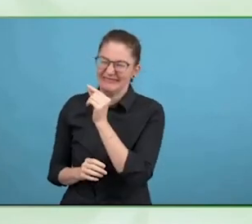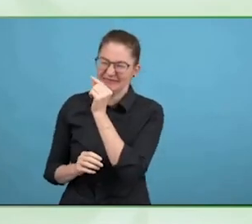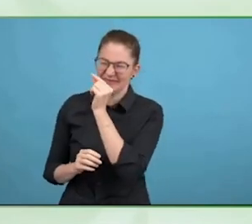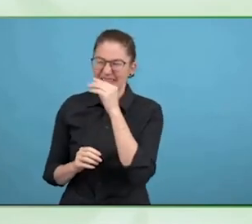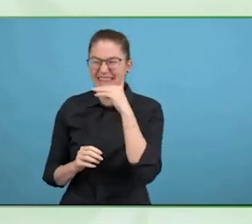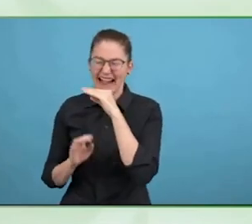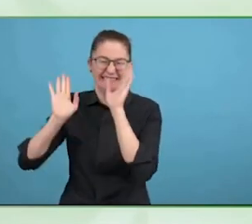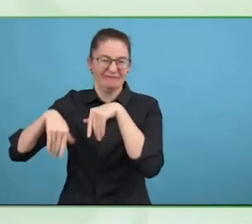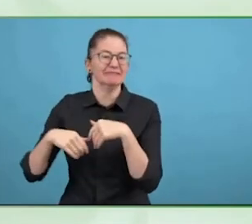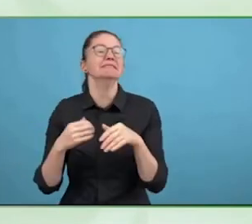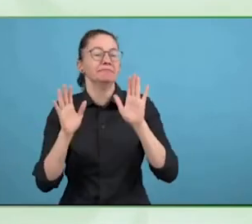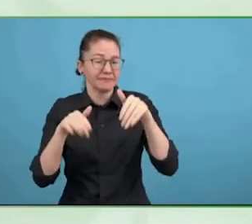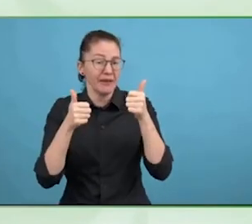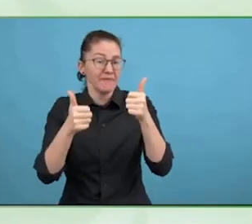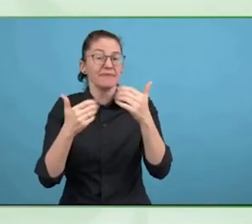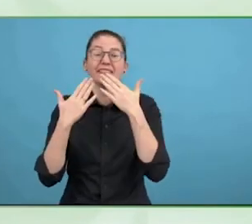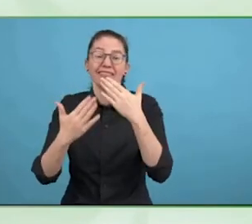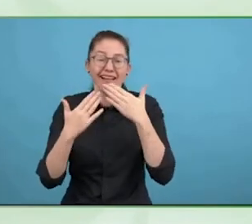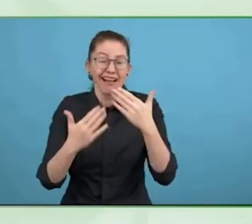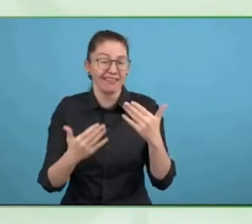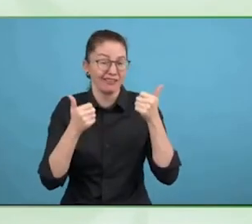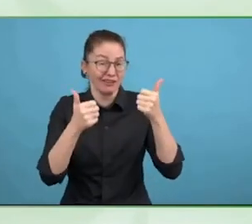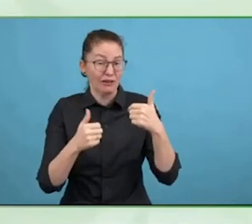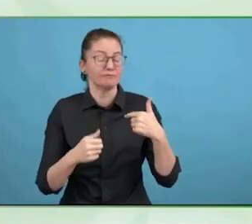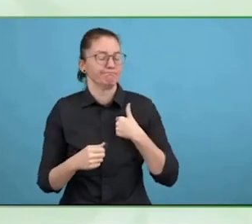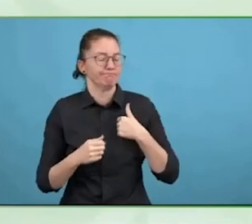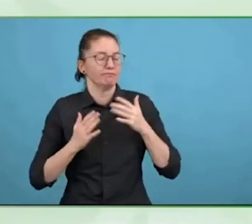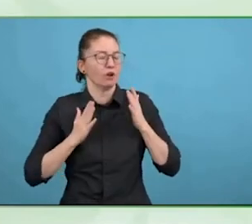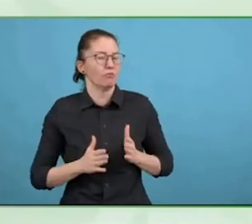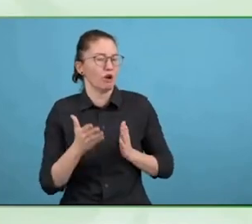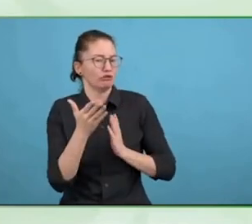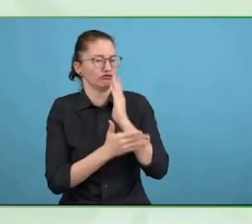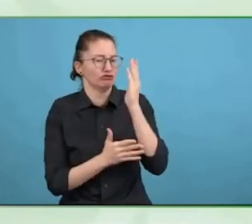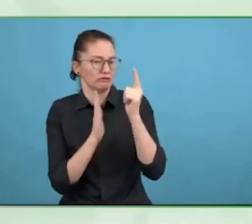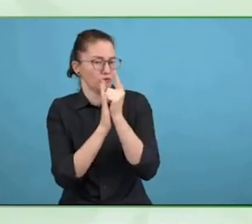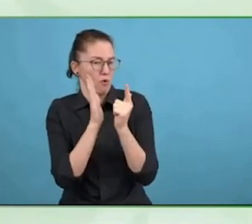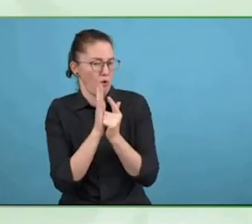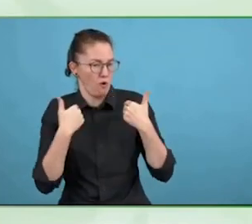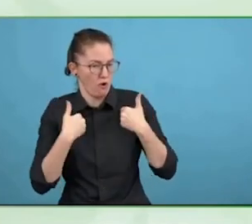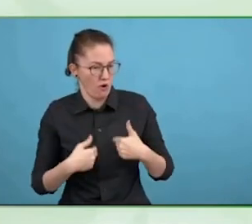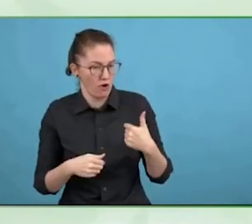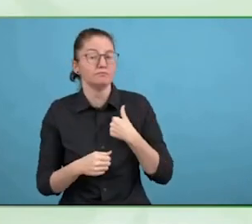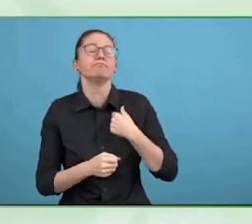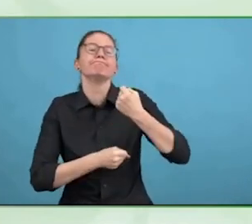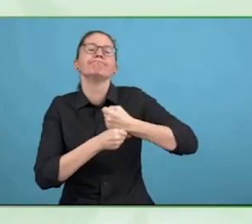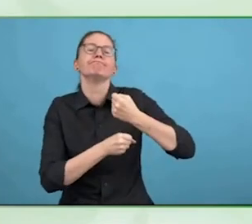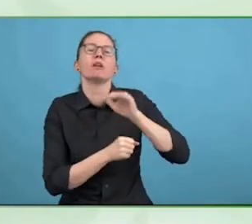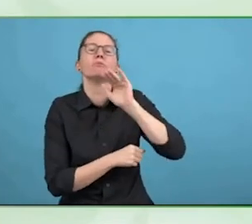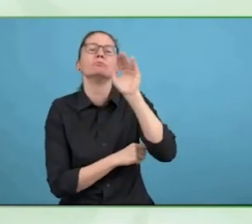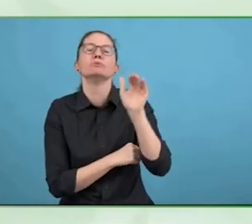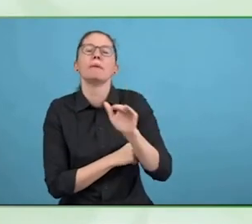Doing international human rights work to promote the Rights of Persons with Disabilities in particular, people with